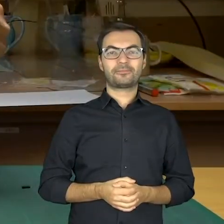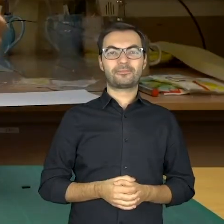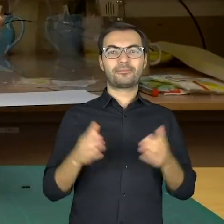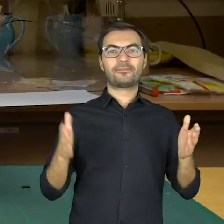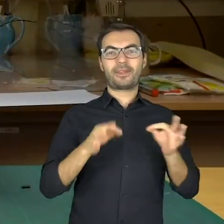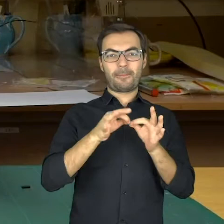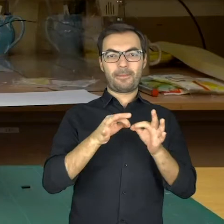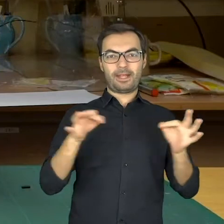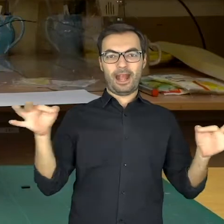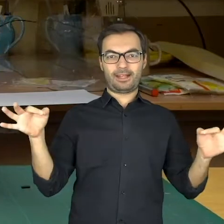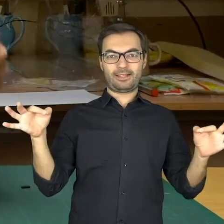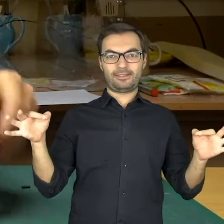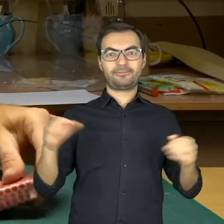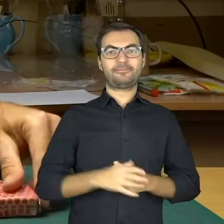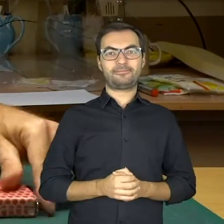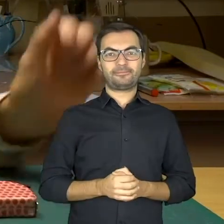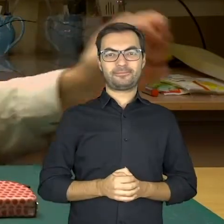a measuring tape